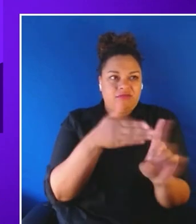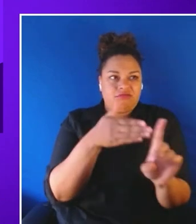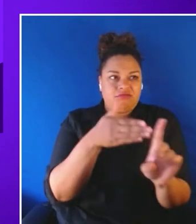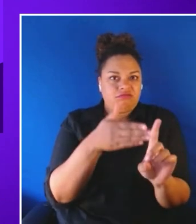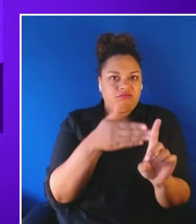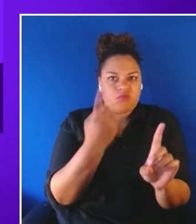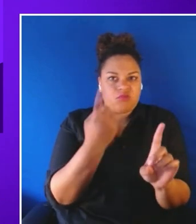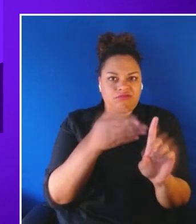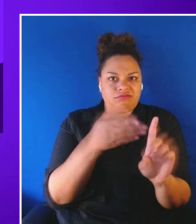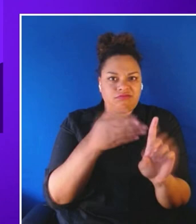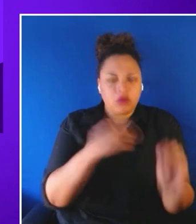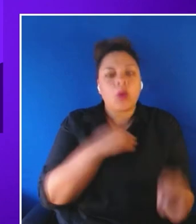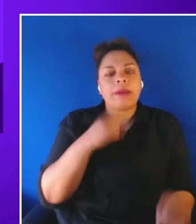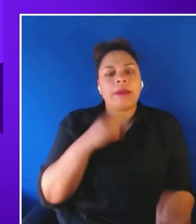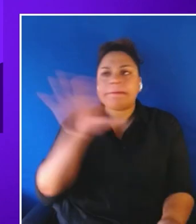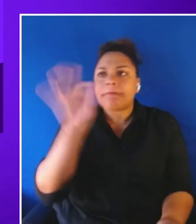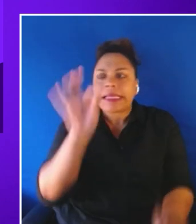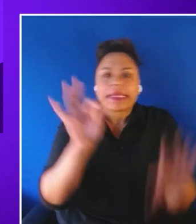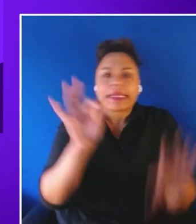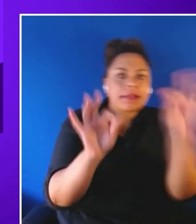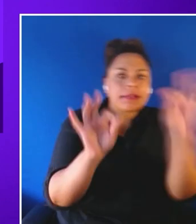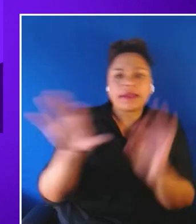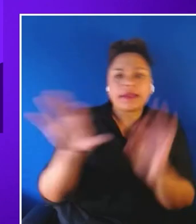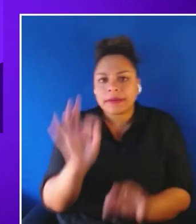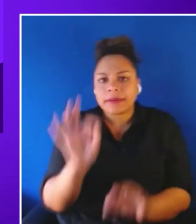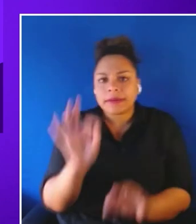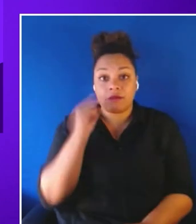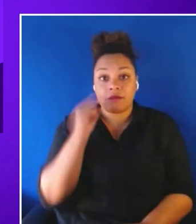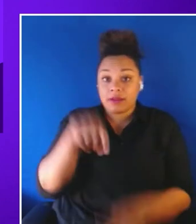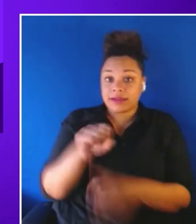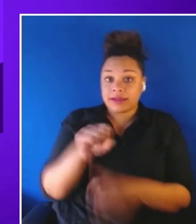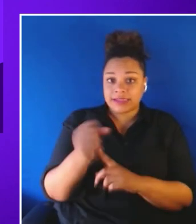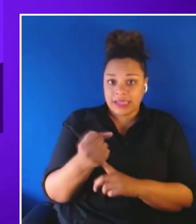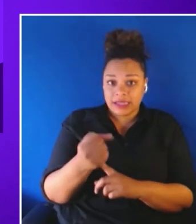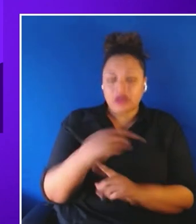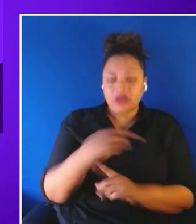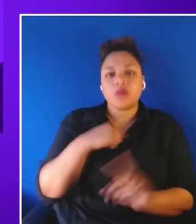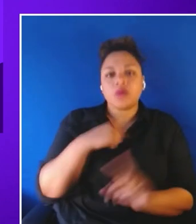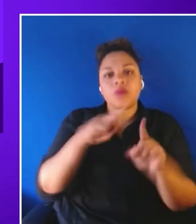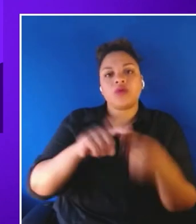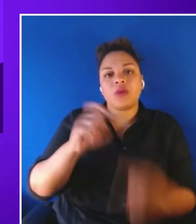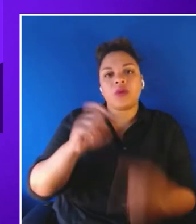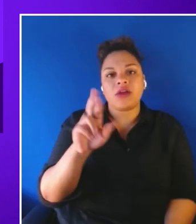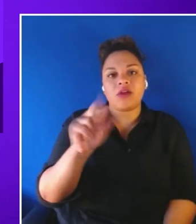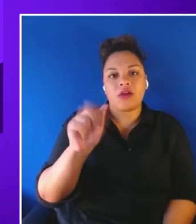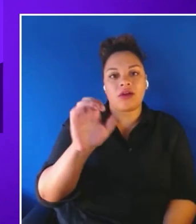from these certain places. So in this case we can go to the XR Access, the XR Association,